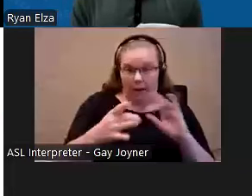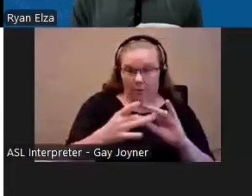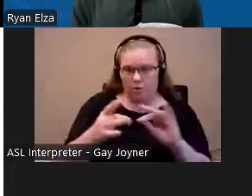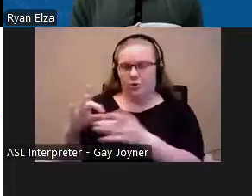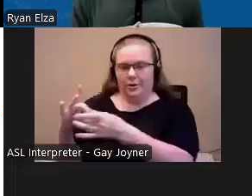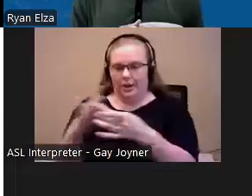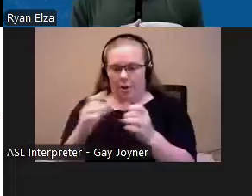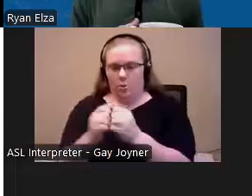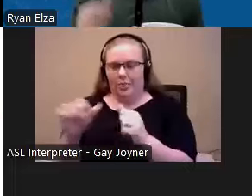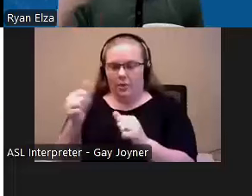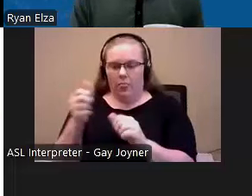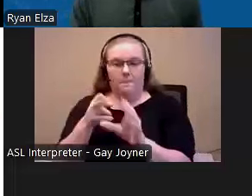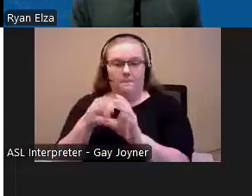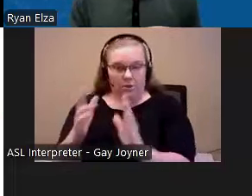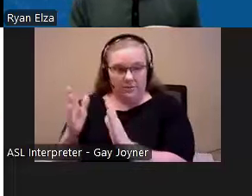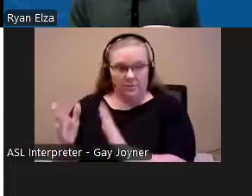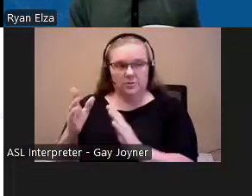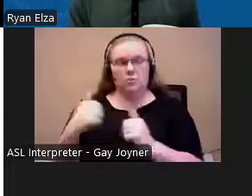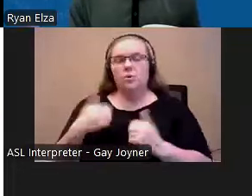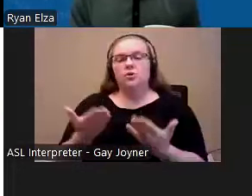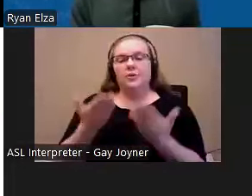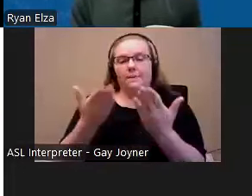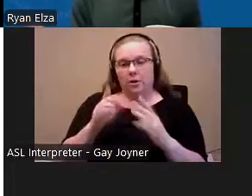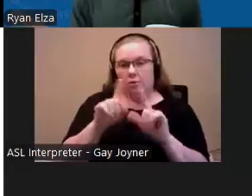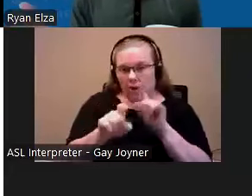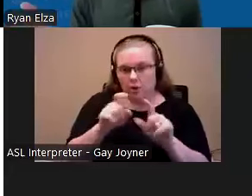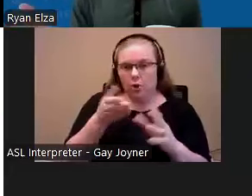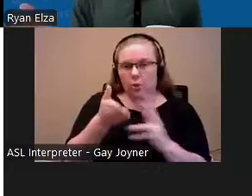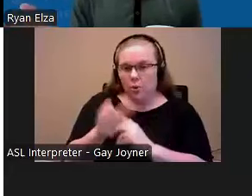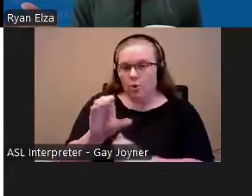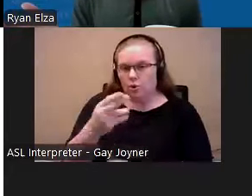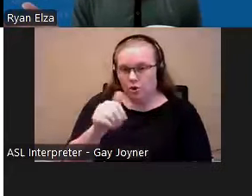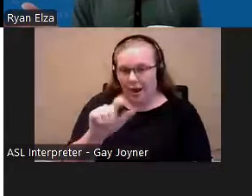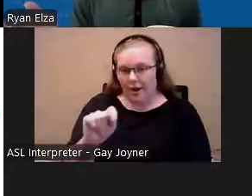We ask that you submit your questions via the chat or the ask a question function,